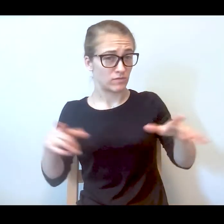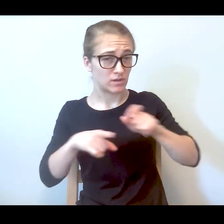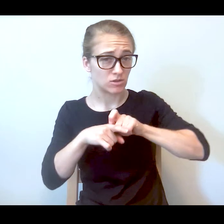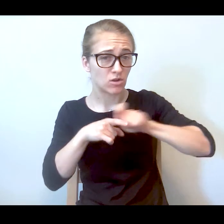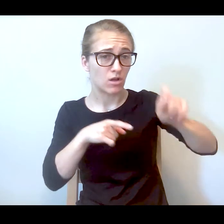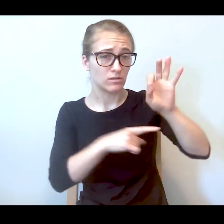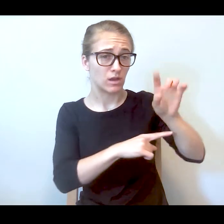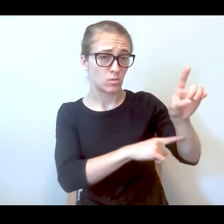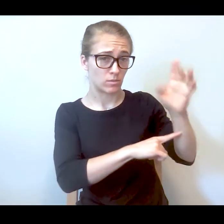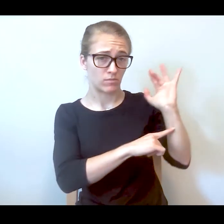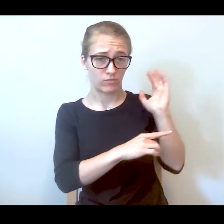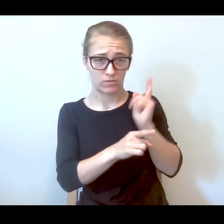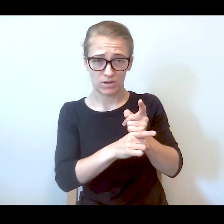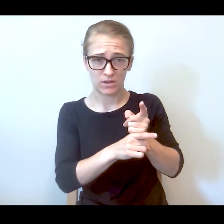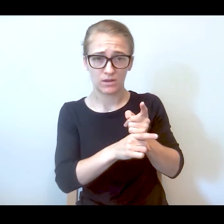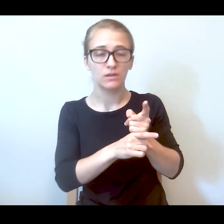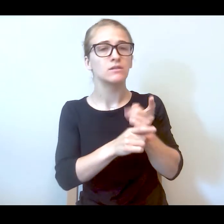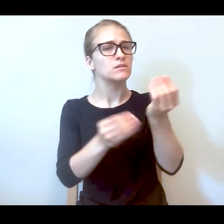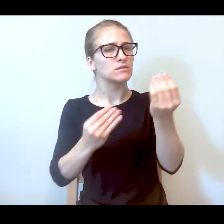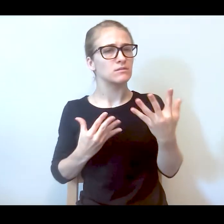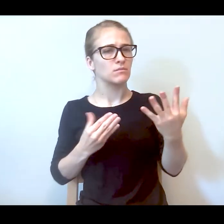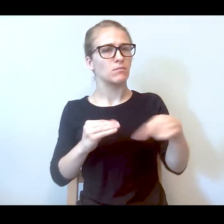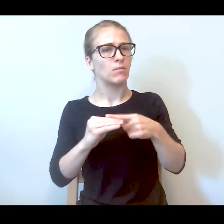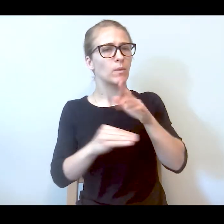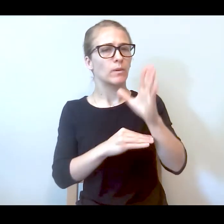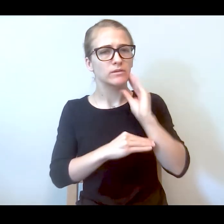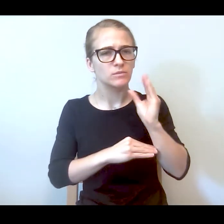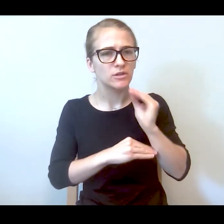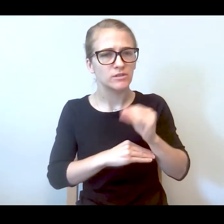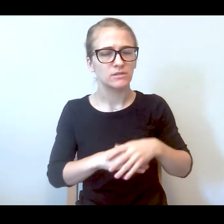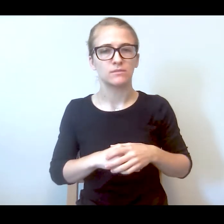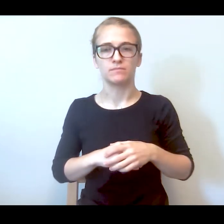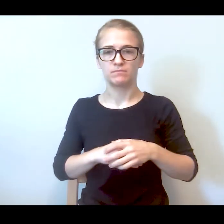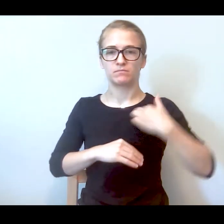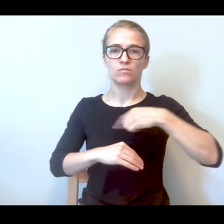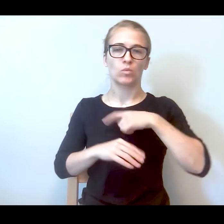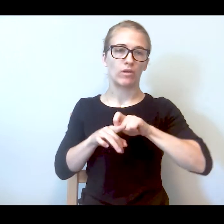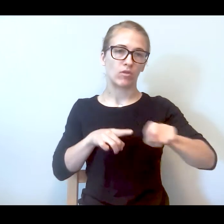So you've called 911 in the past and tell us about that experience. We have called 911 several times. He's